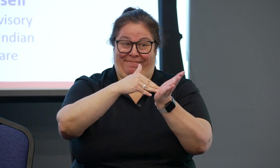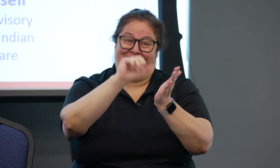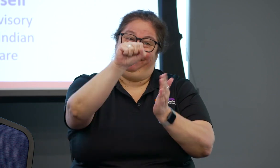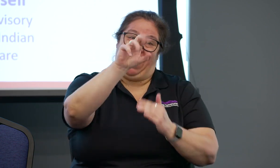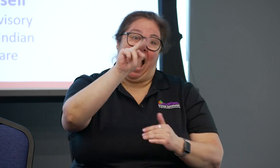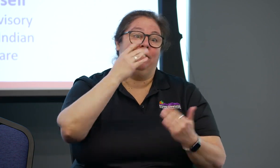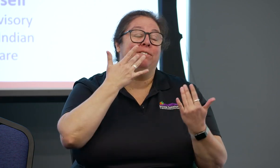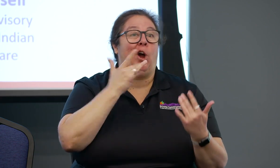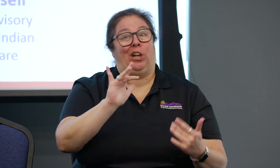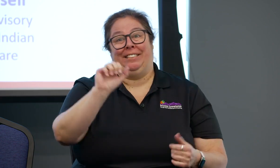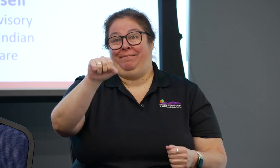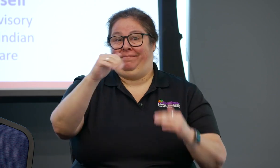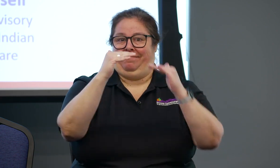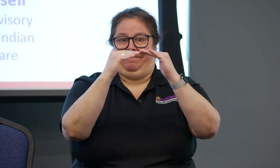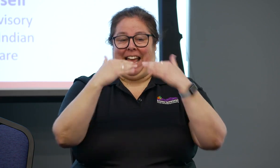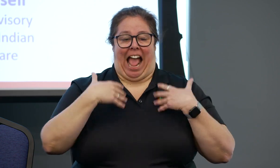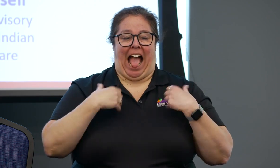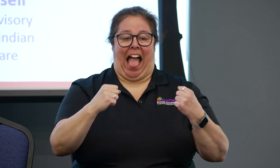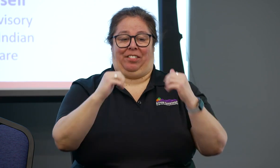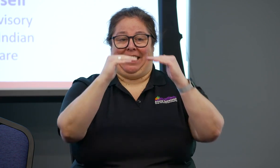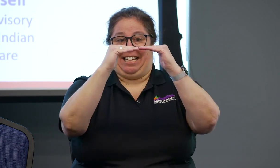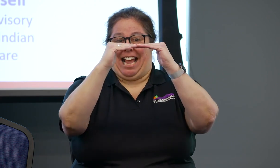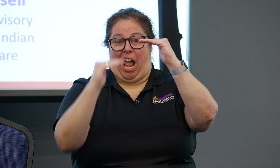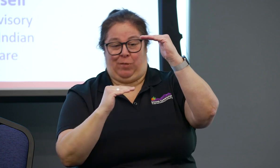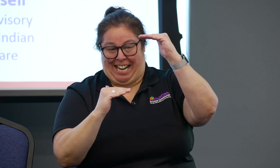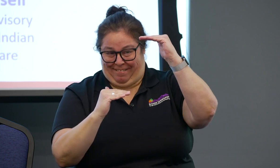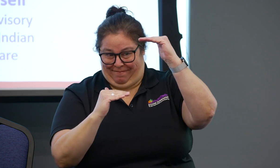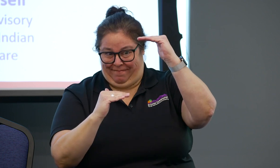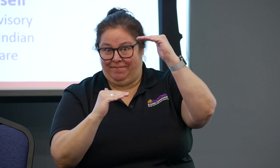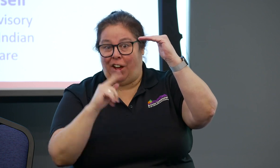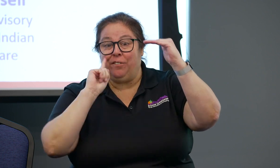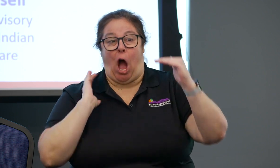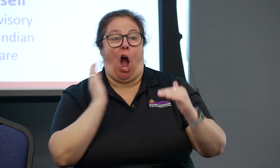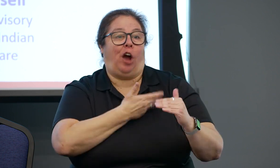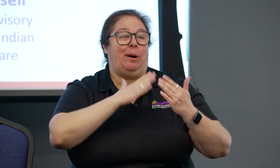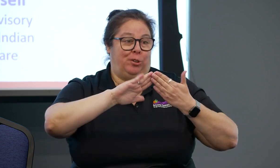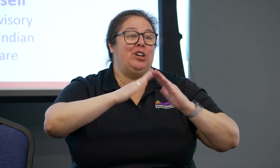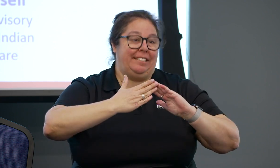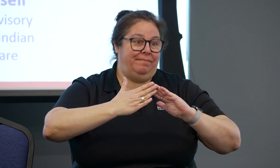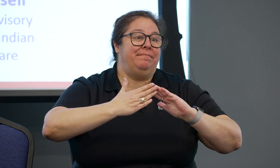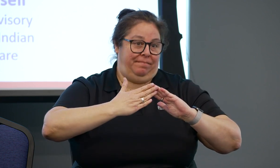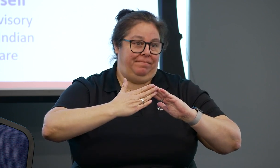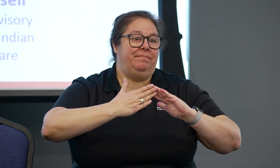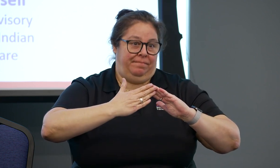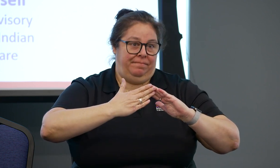And then unfortunately, because there is such a disparity